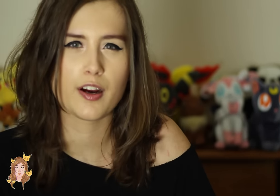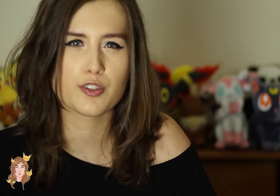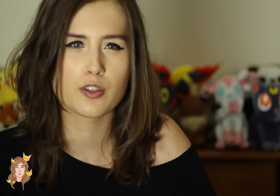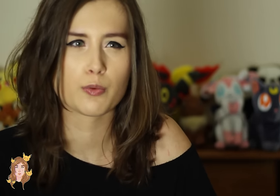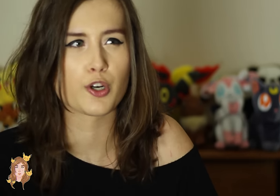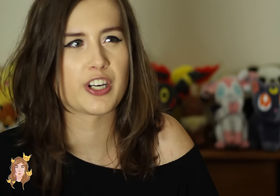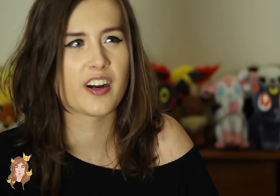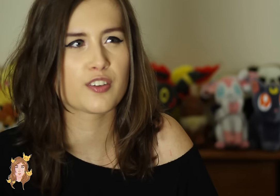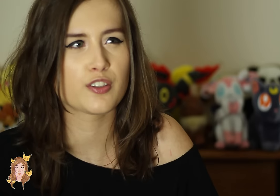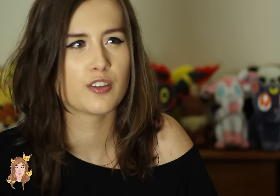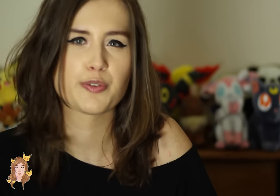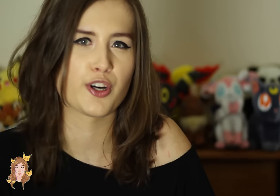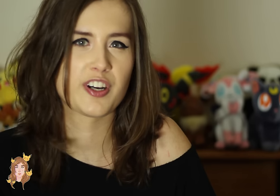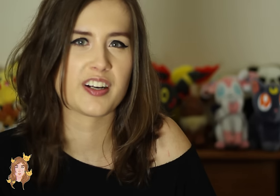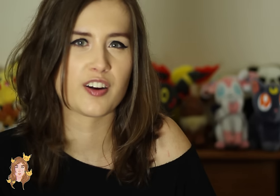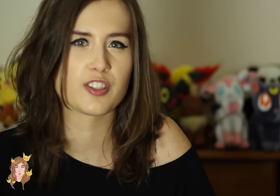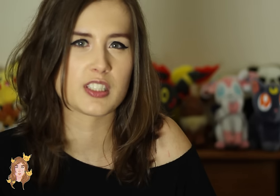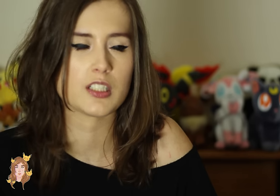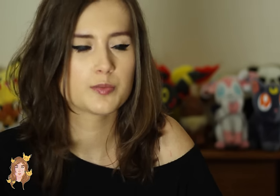character - recurring character - It’s recurring character, isn’t it?